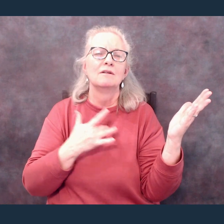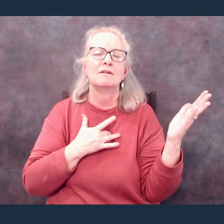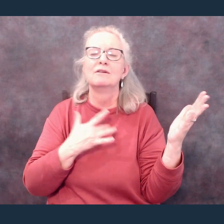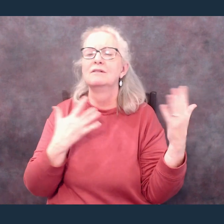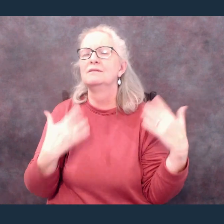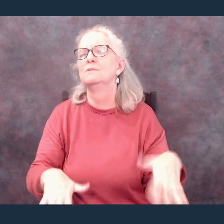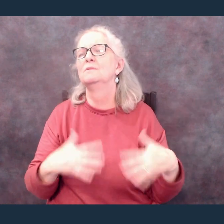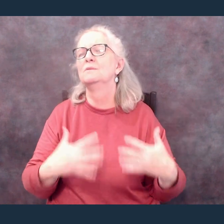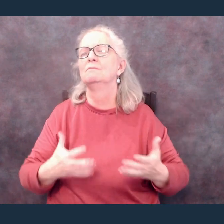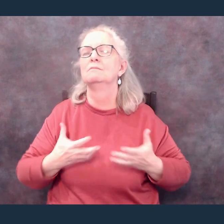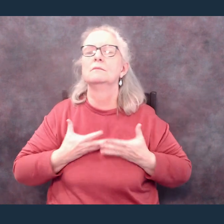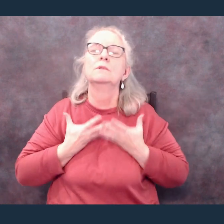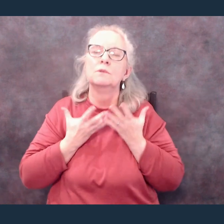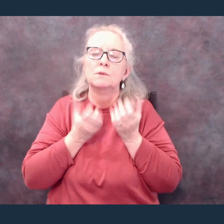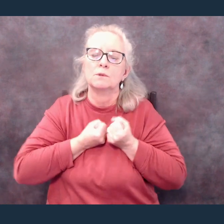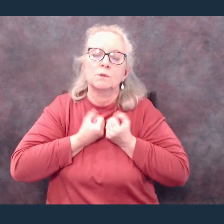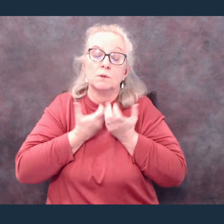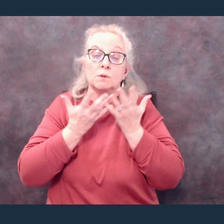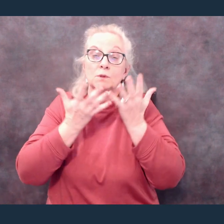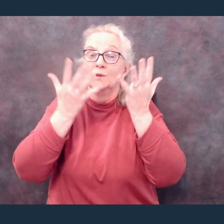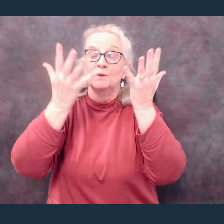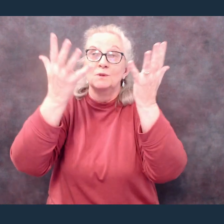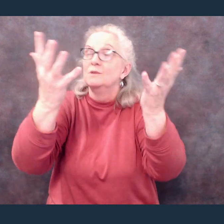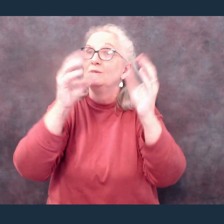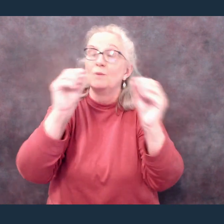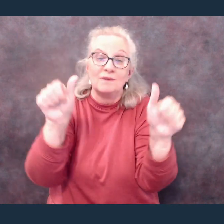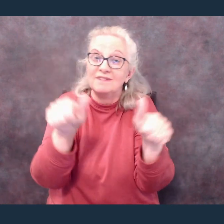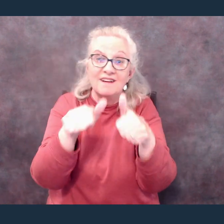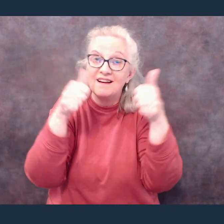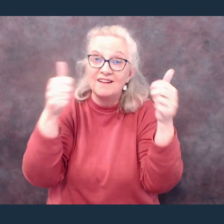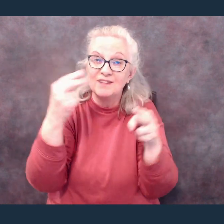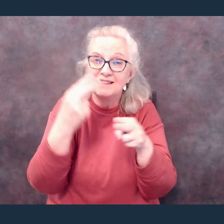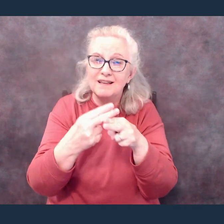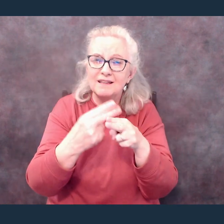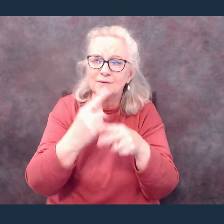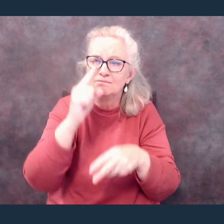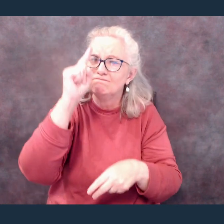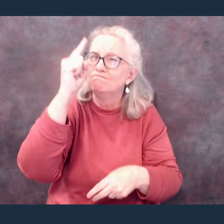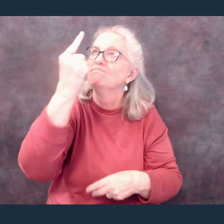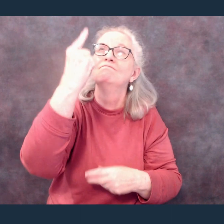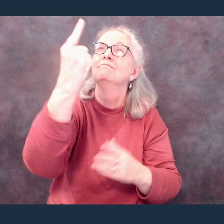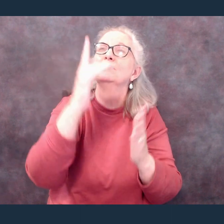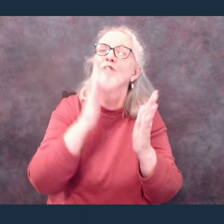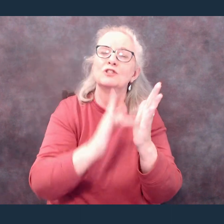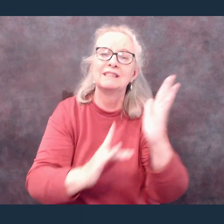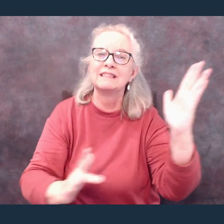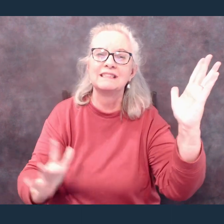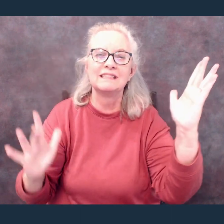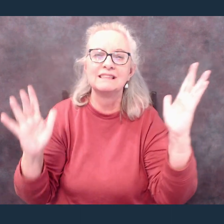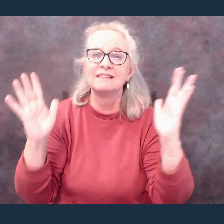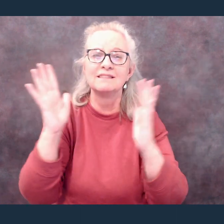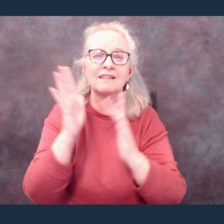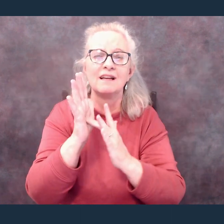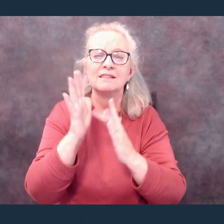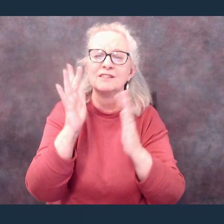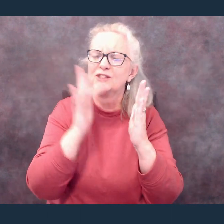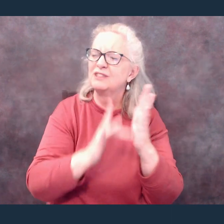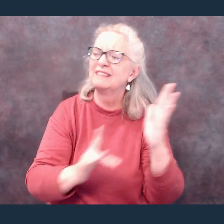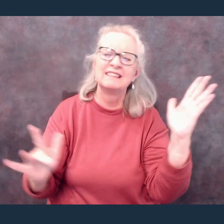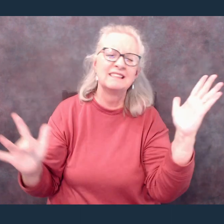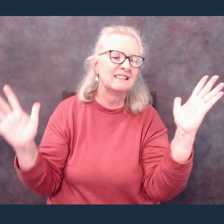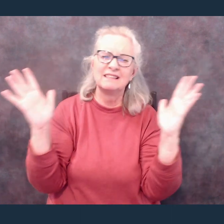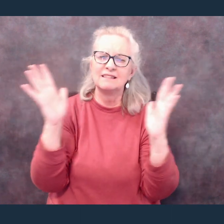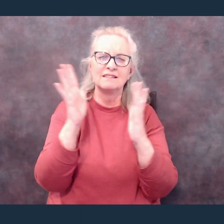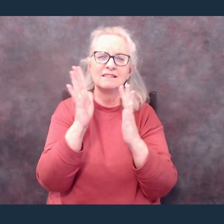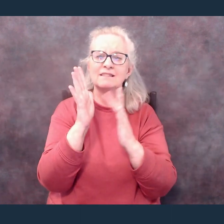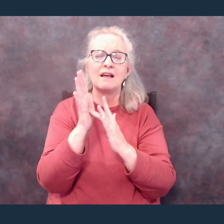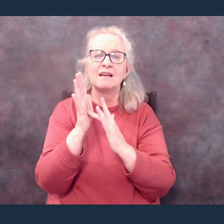No other Name Jesus, Jesus